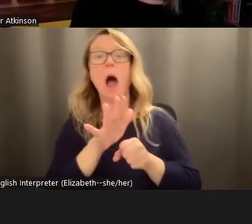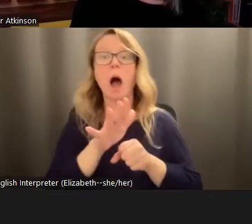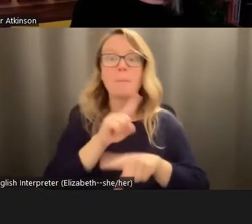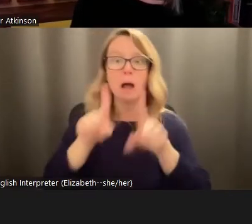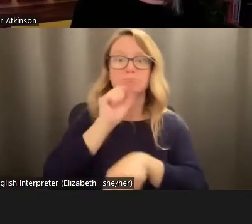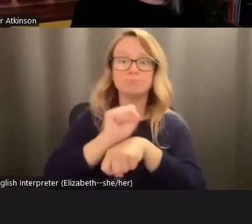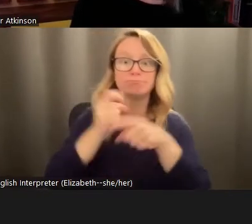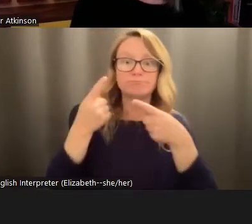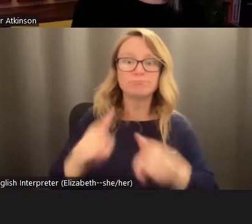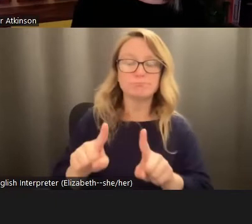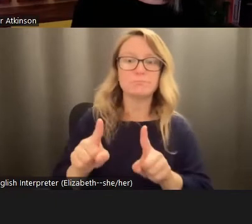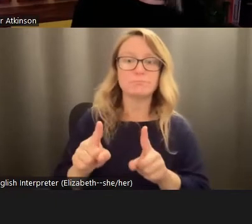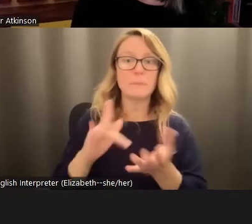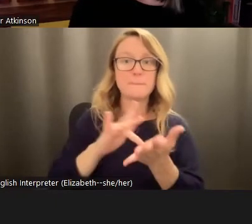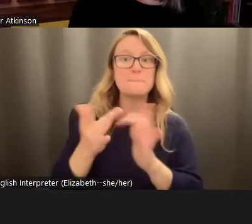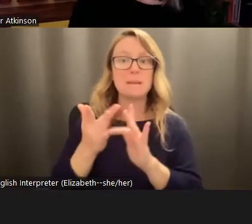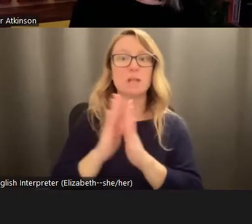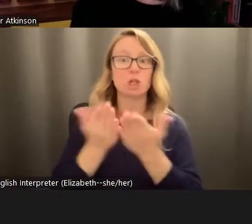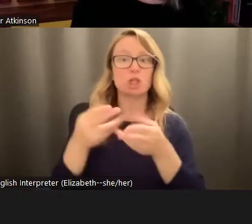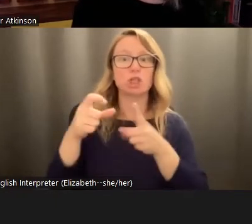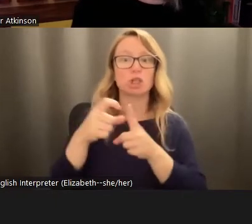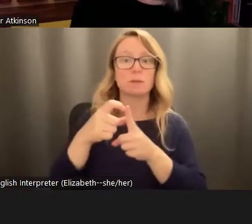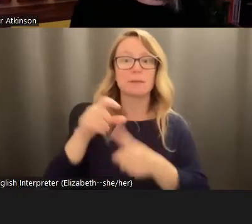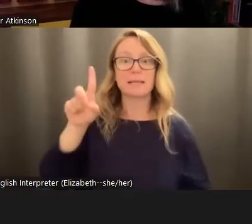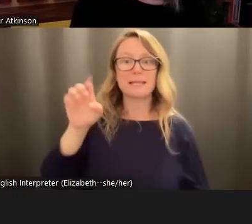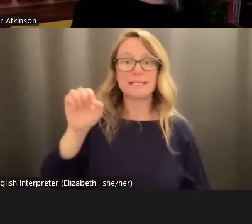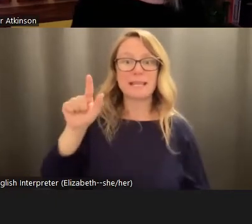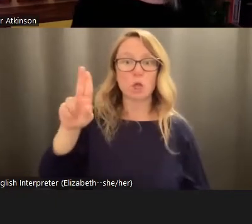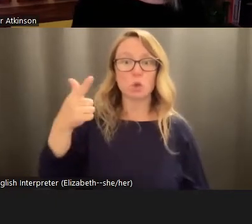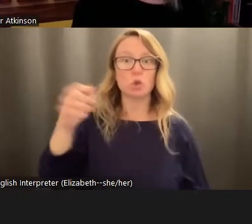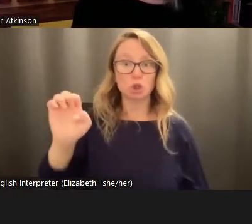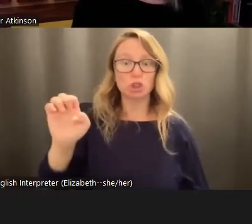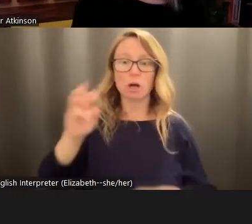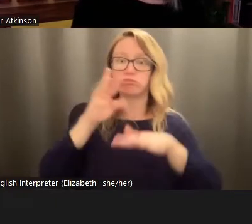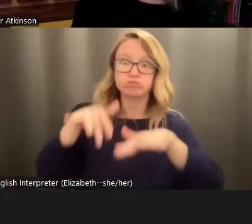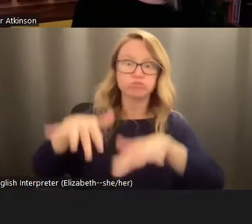biblical terms. Okay. I would like to send you Dr. Anderson, a